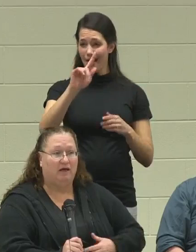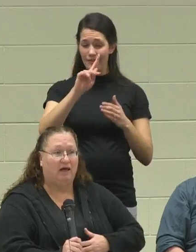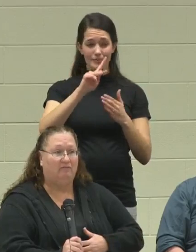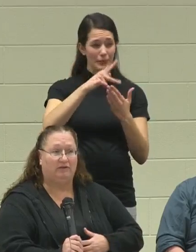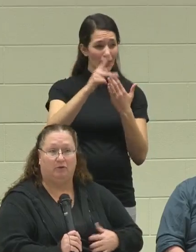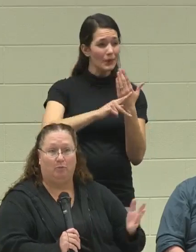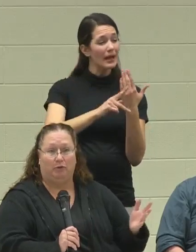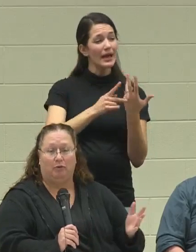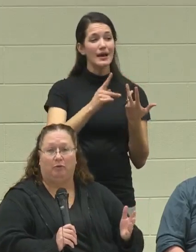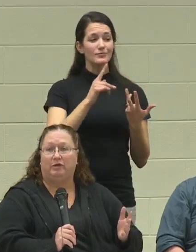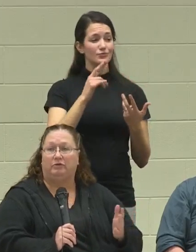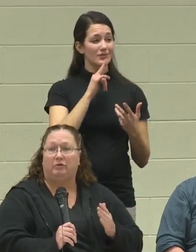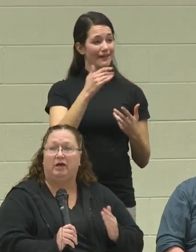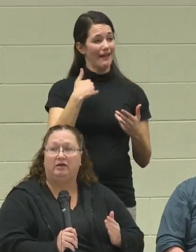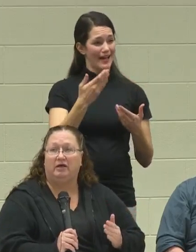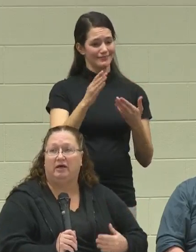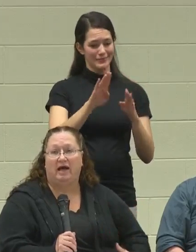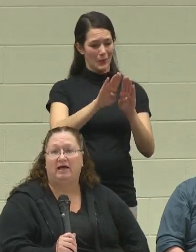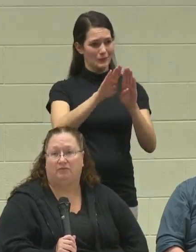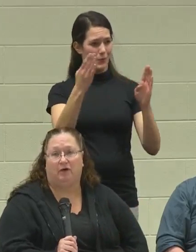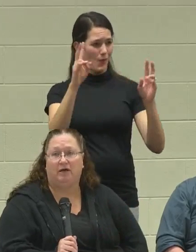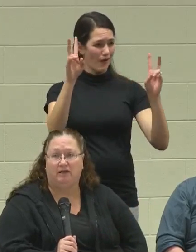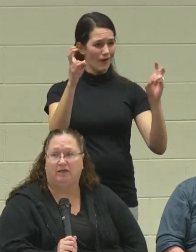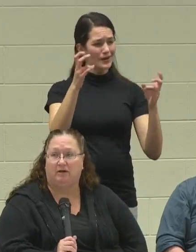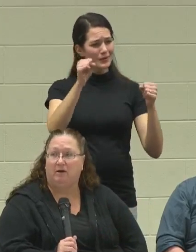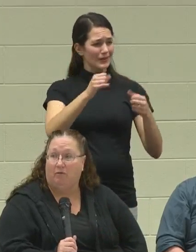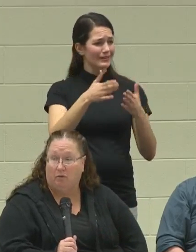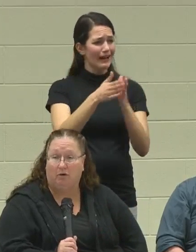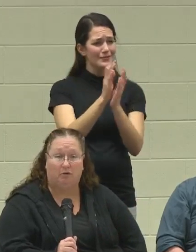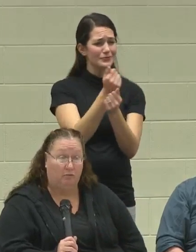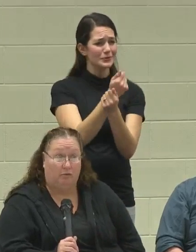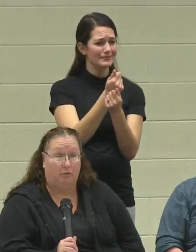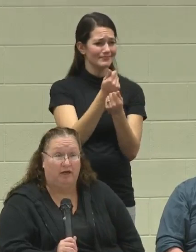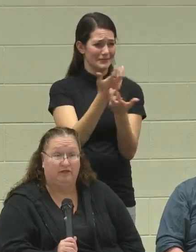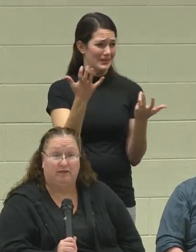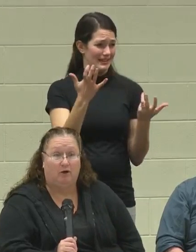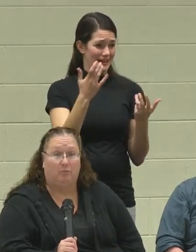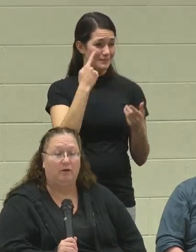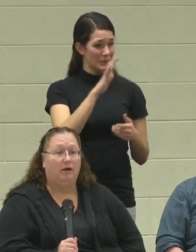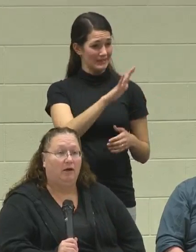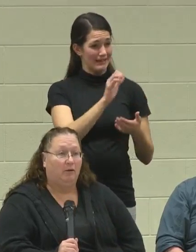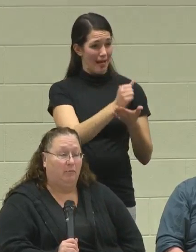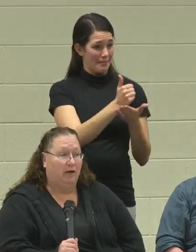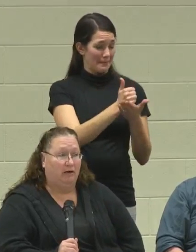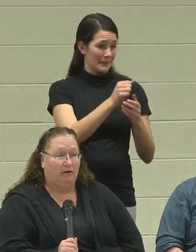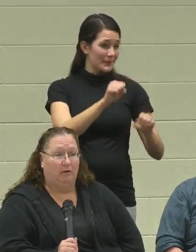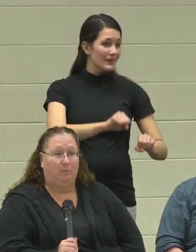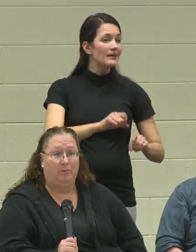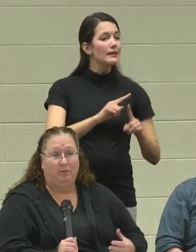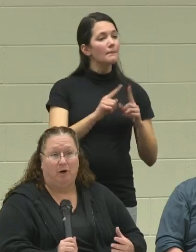They gave us an open door. We could do anything and ask for anything for Regi's help, but the main part